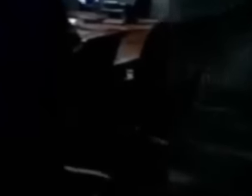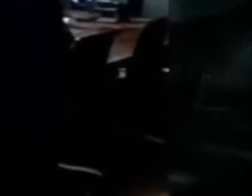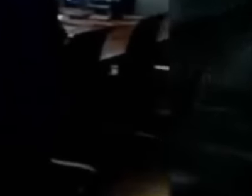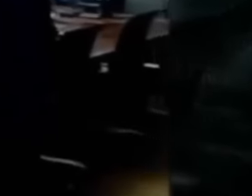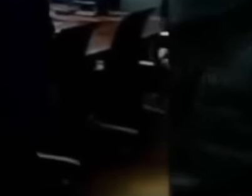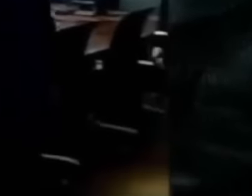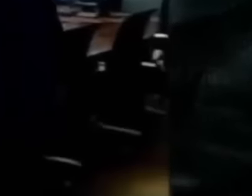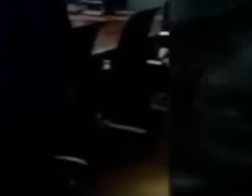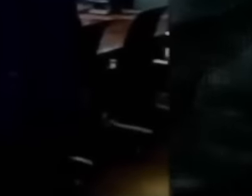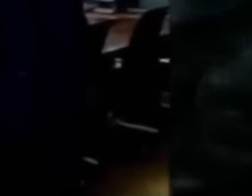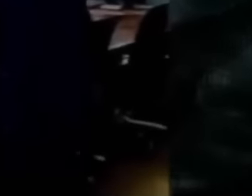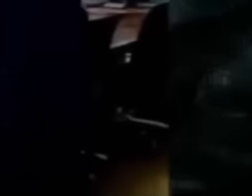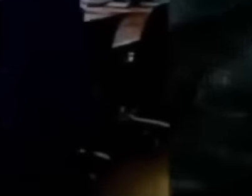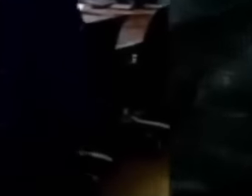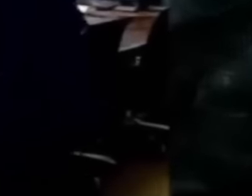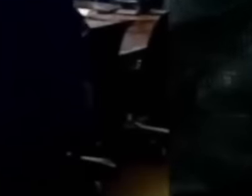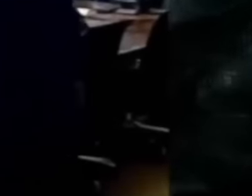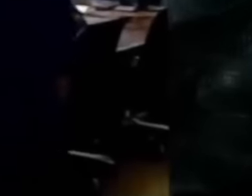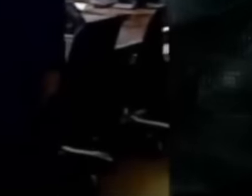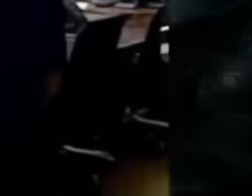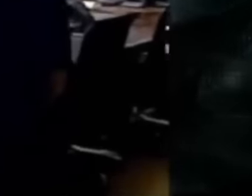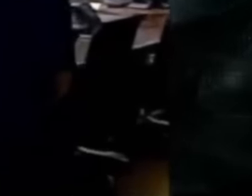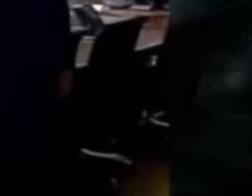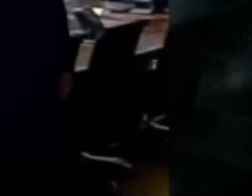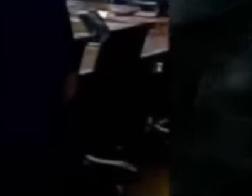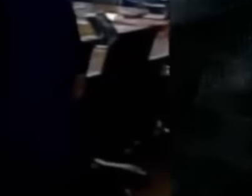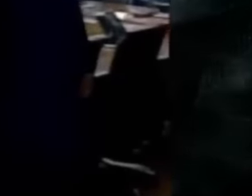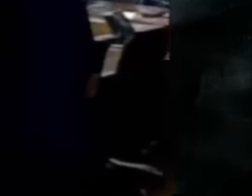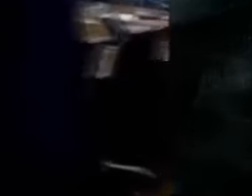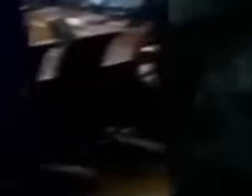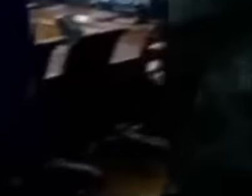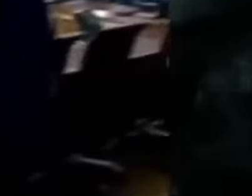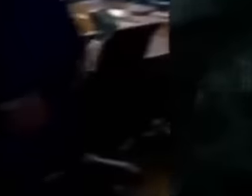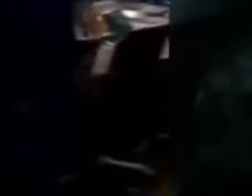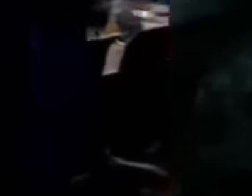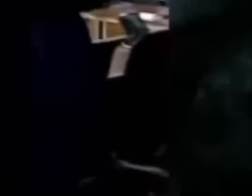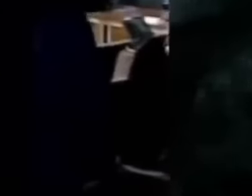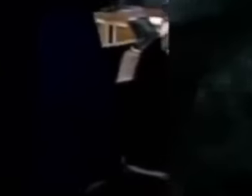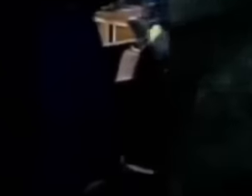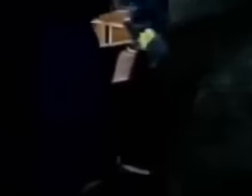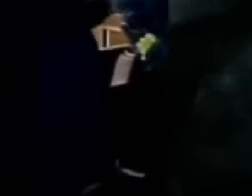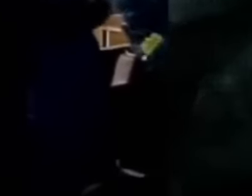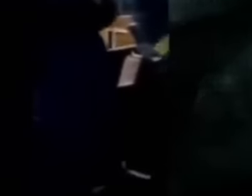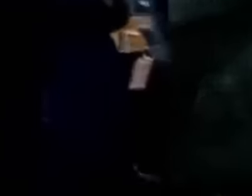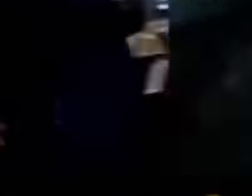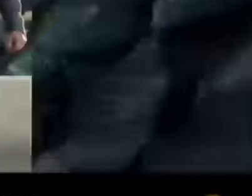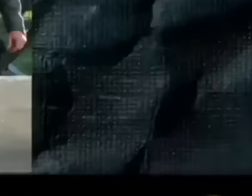García Luna showed off his new intelligence center with journalists who are friends of